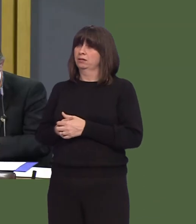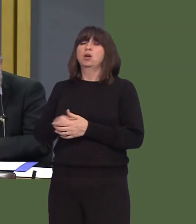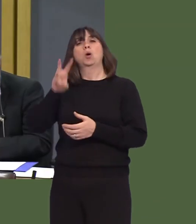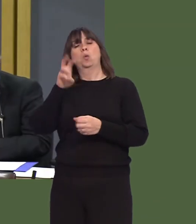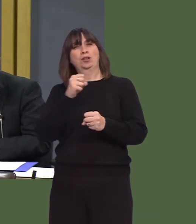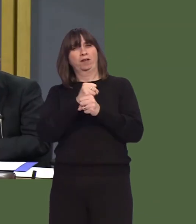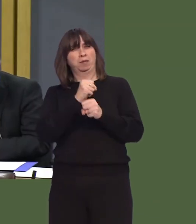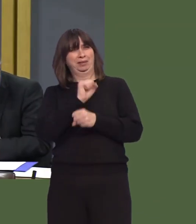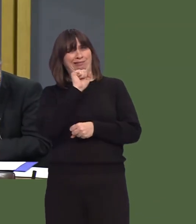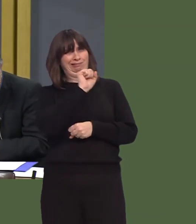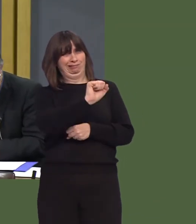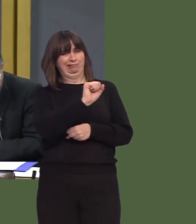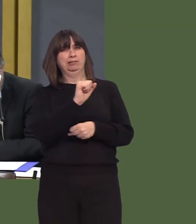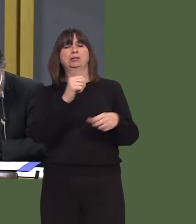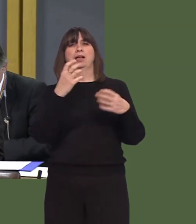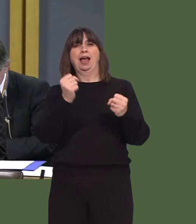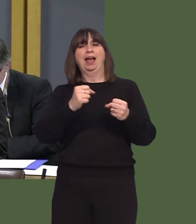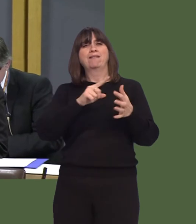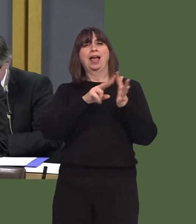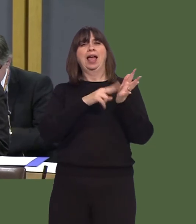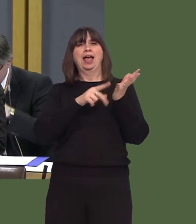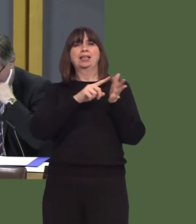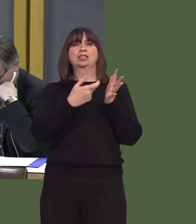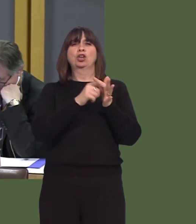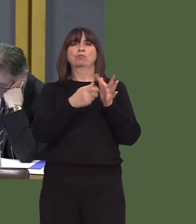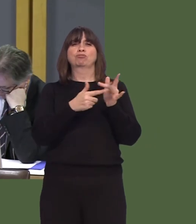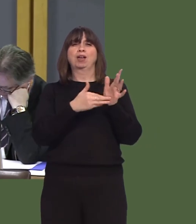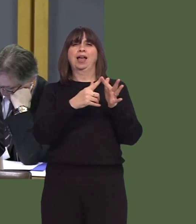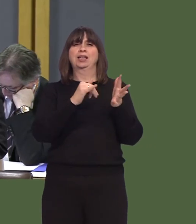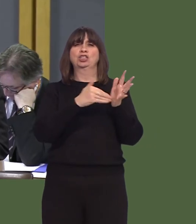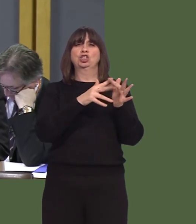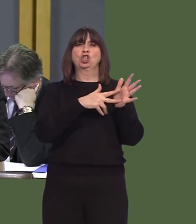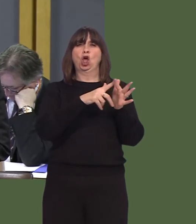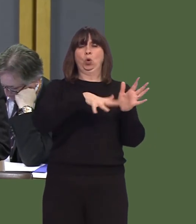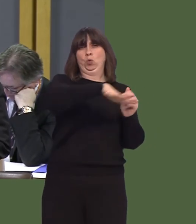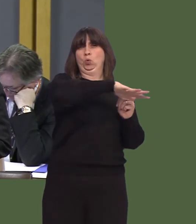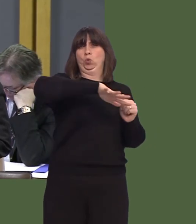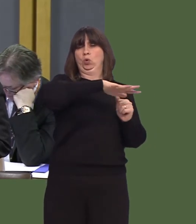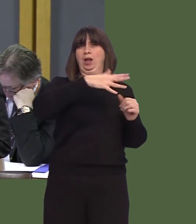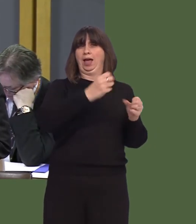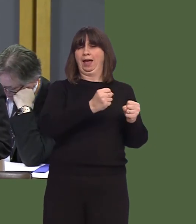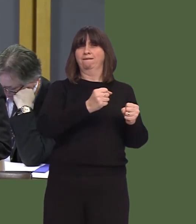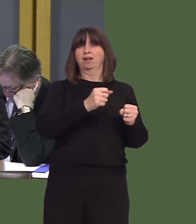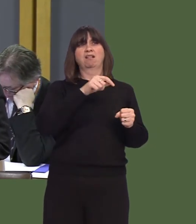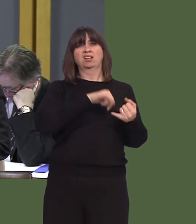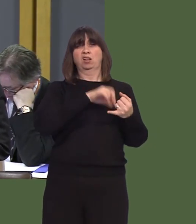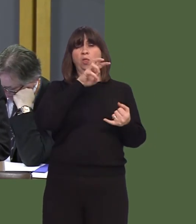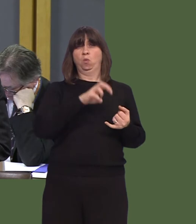The Welsh Government obviously has the concept of enterprise zones as one of its important factors in local economic growth, but the only enterprise zone in South Wales West is